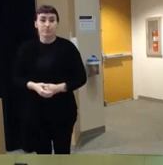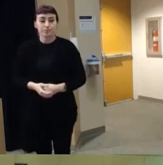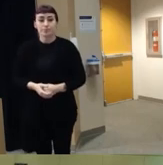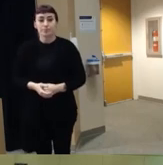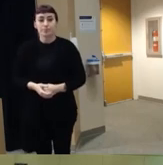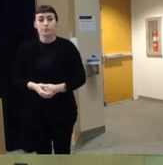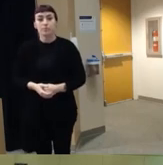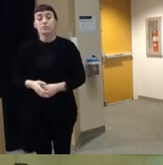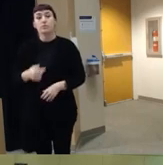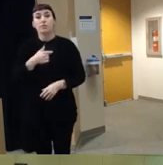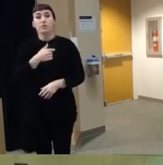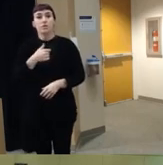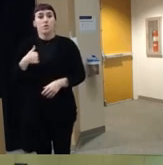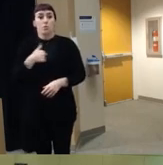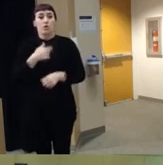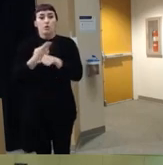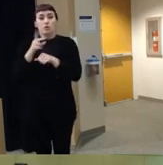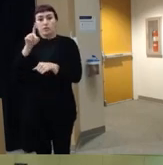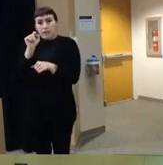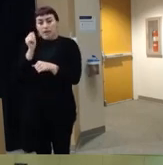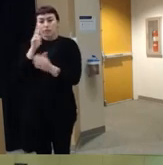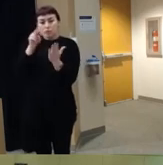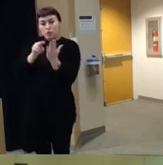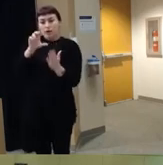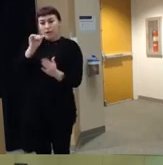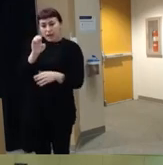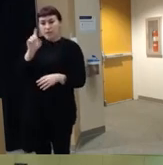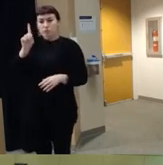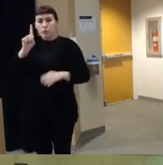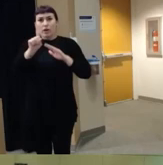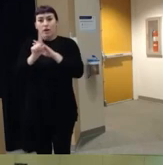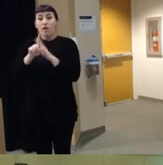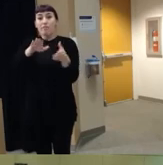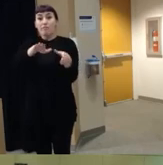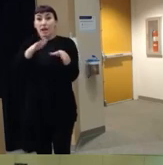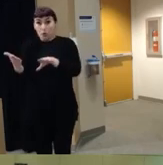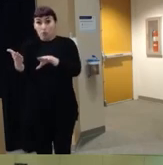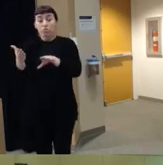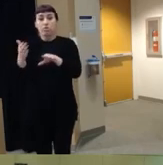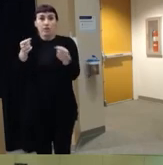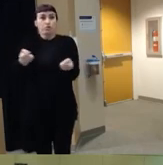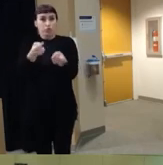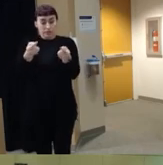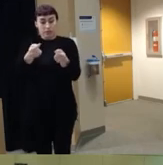and so we used this data again to look at cases where there was a fatal um injury among a child